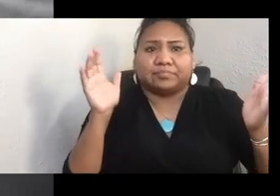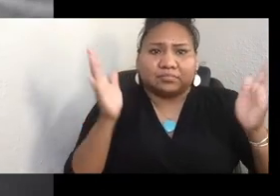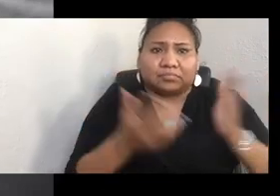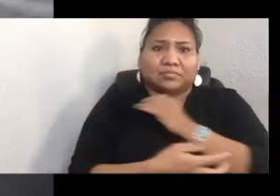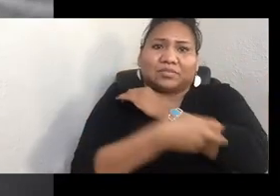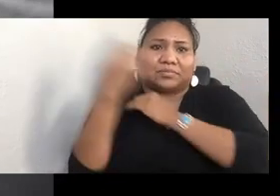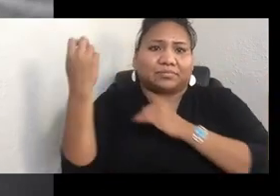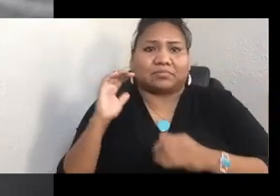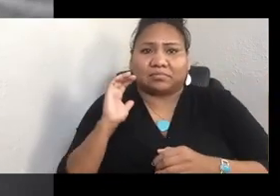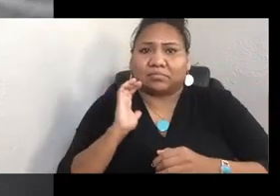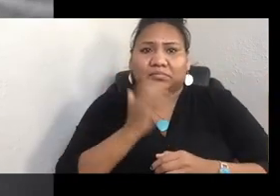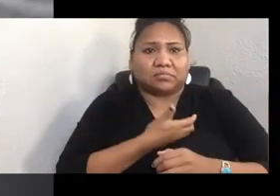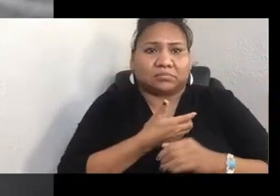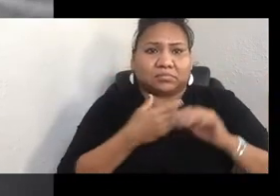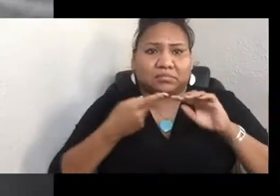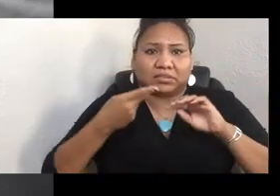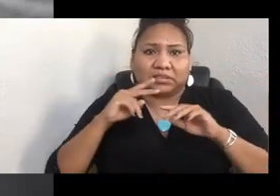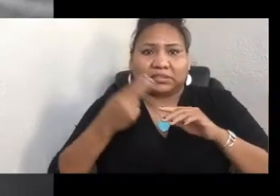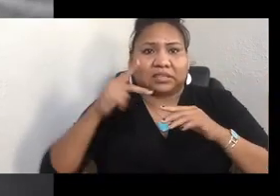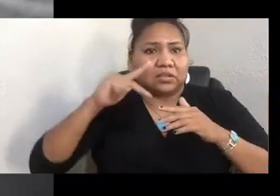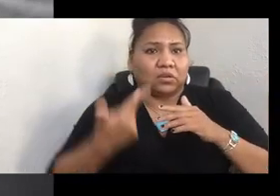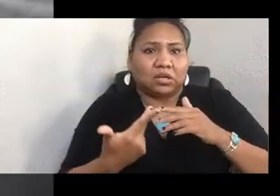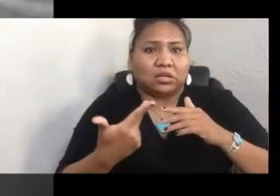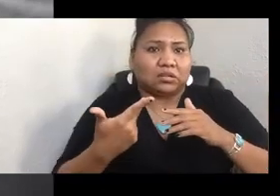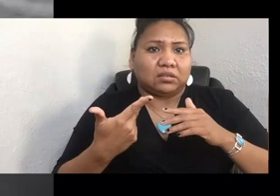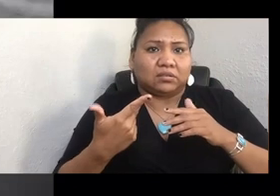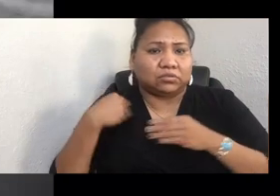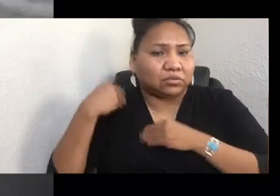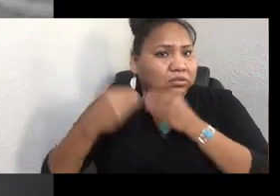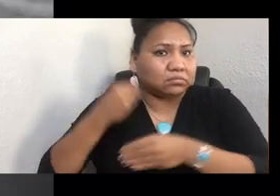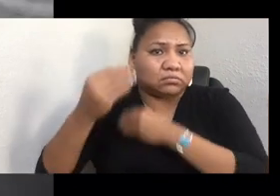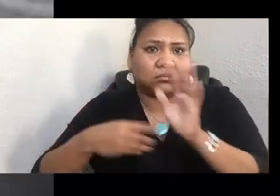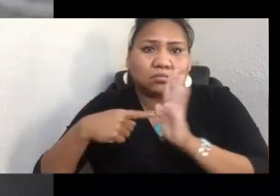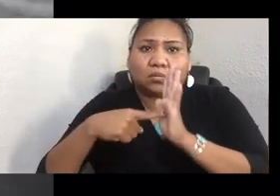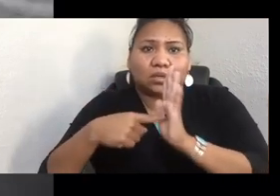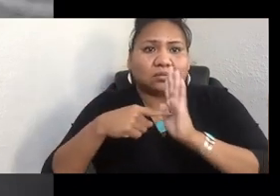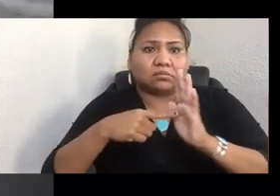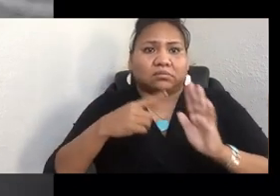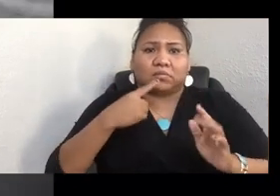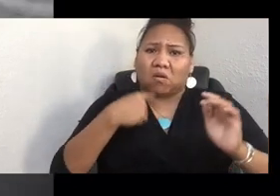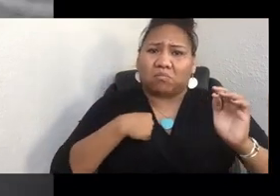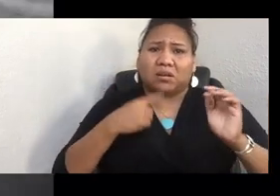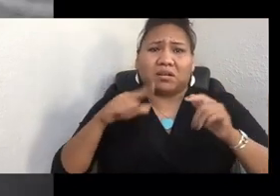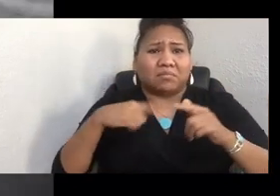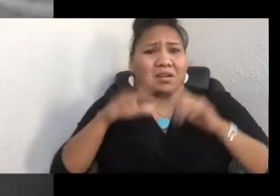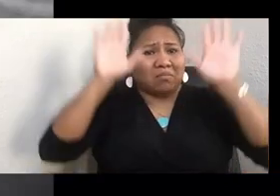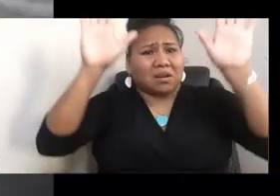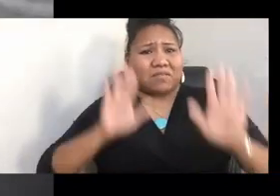Our Apache friend John Sneezy told us wonderful stories about traditional two-spirit roles in Apache societies that are only recently reawakening.